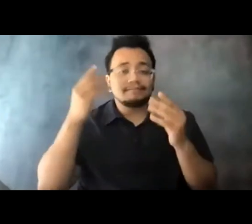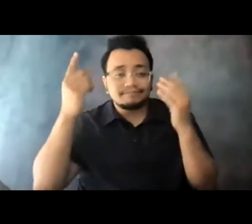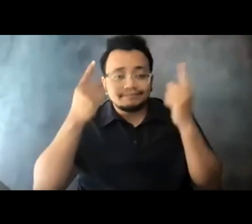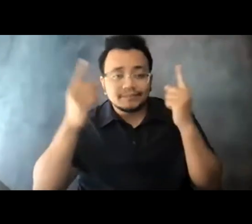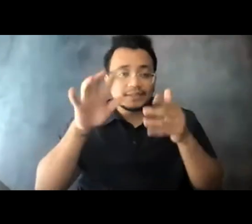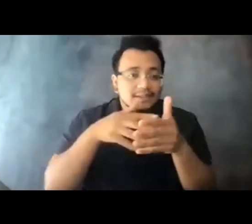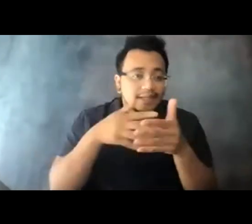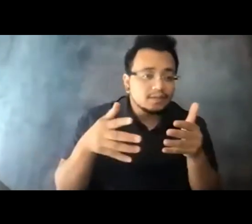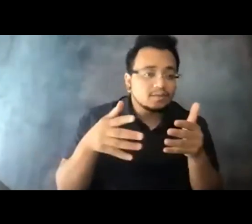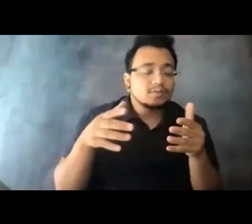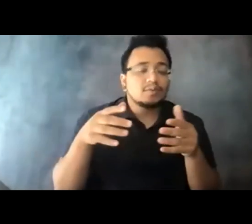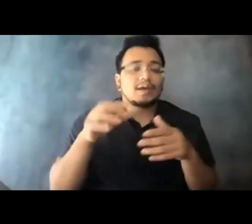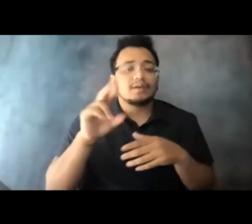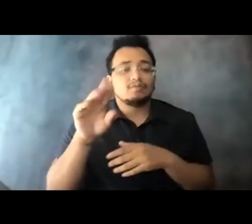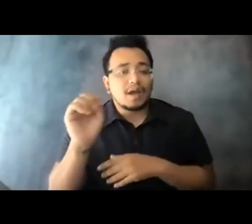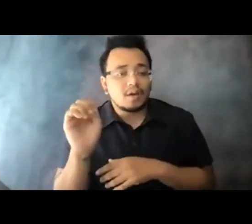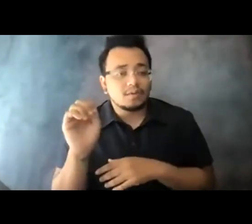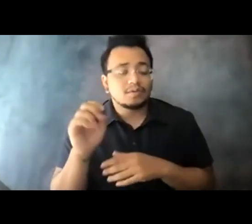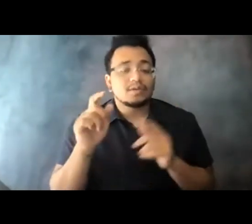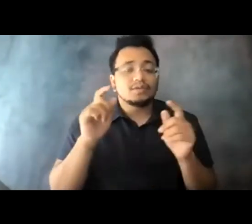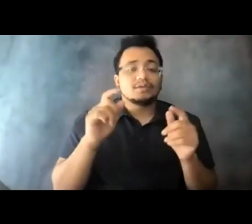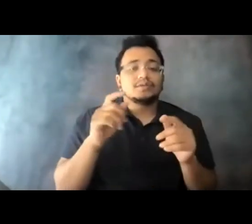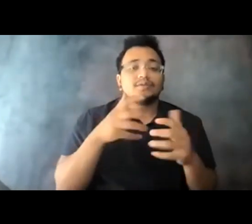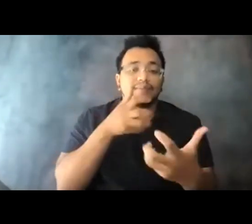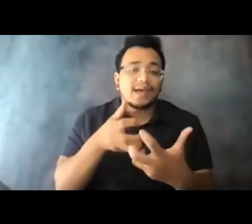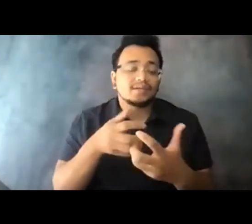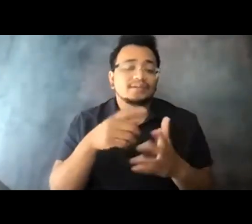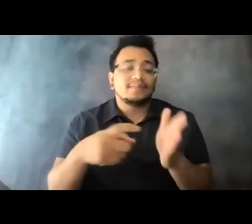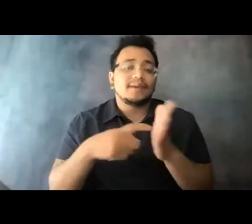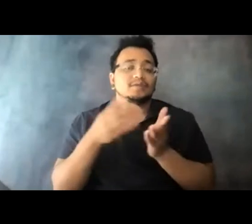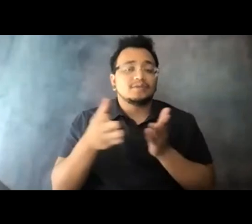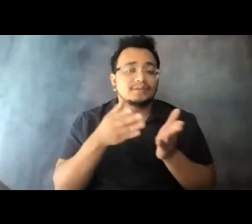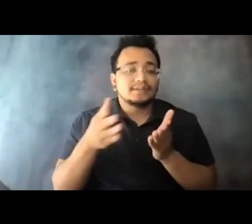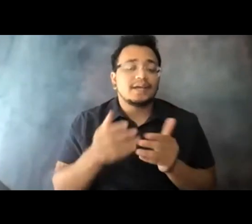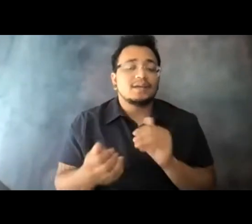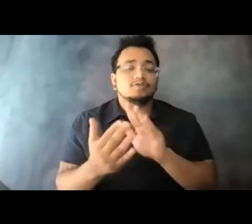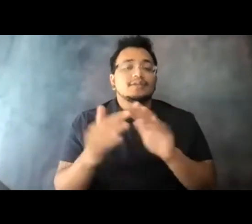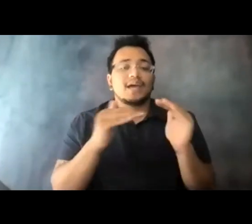15:11:00 changing demand for service and also to address equity issues which really have been laid bare by the pandemic.